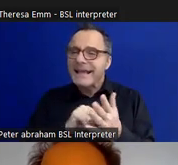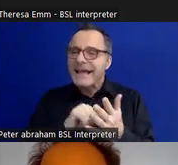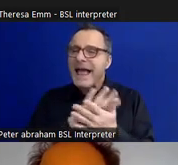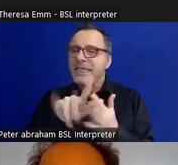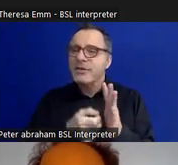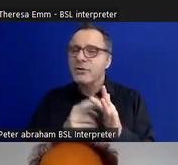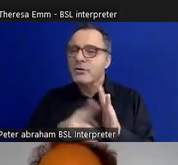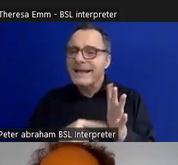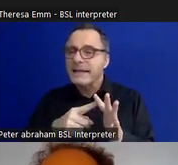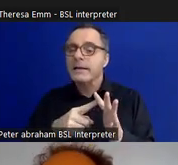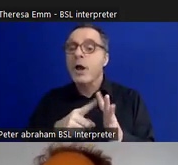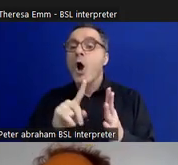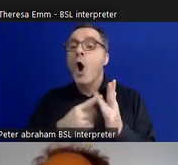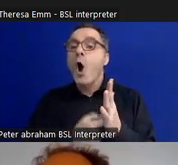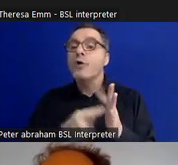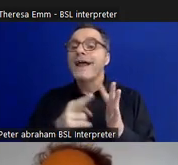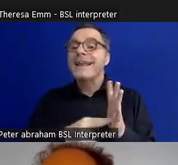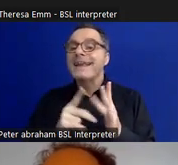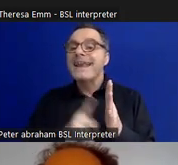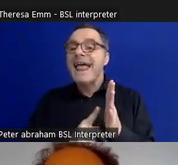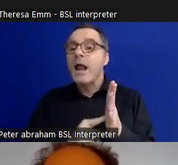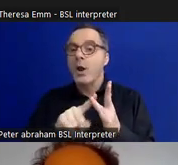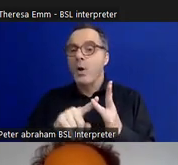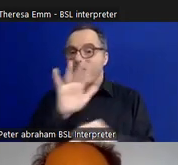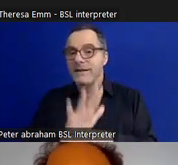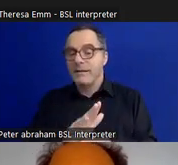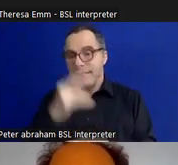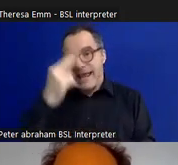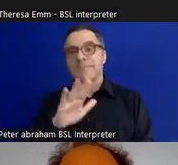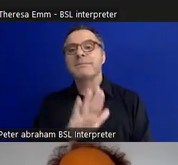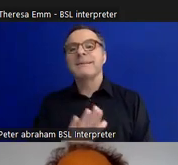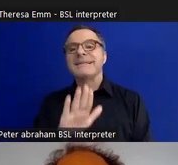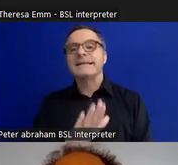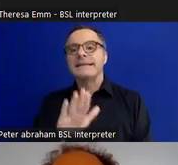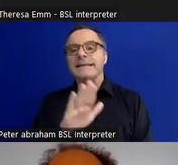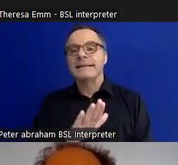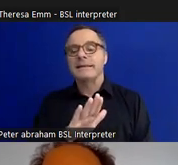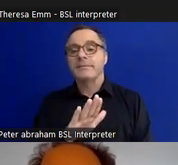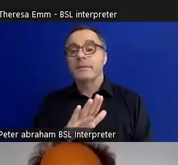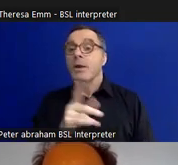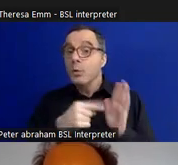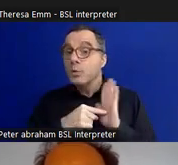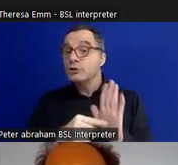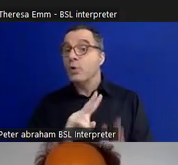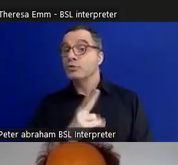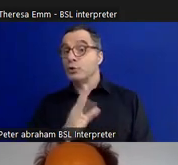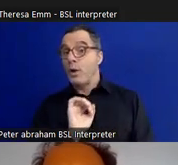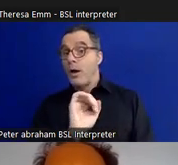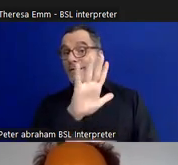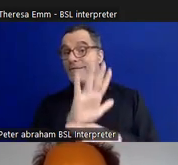showed in there as well. We showed two Araniello films, on the other section was 'pity’, and this